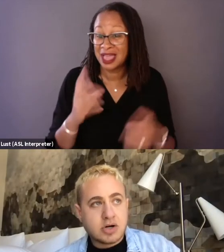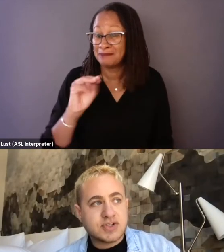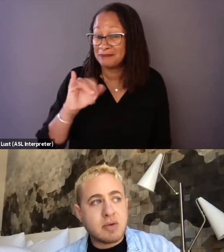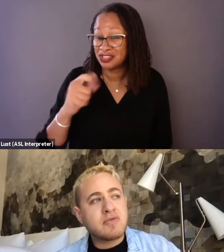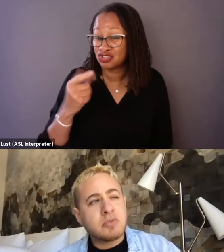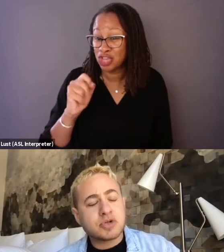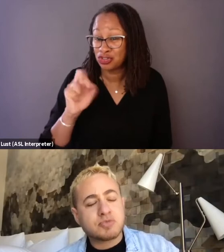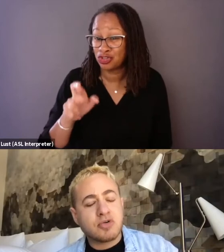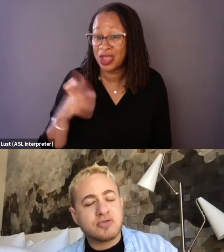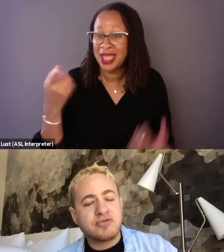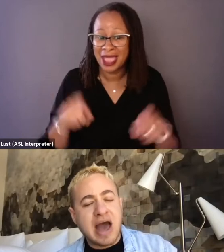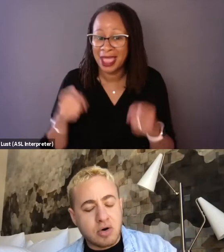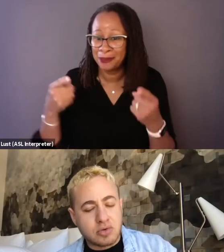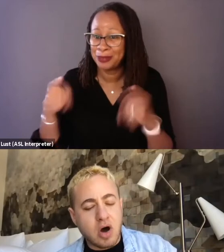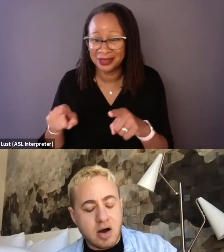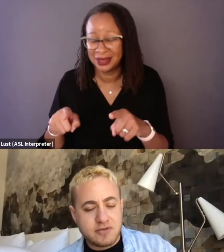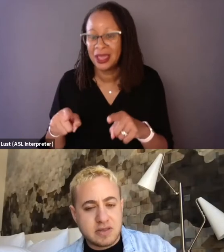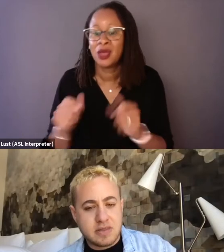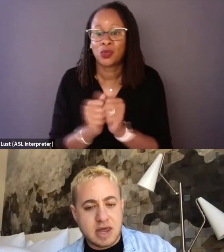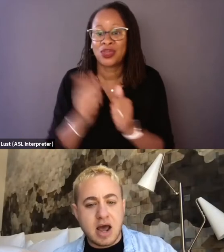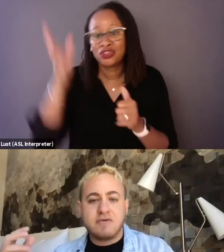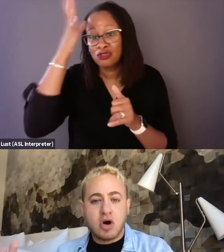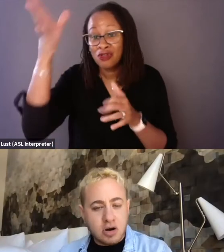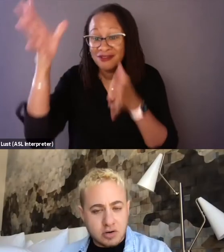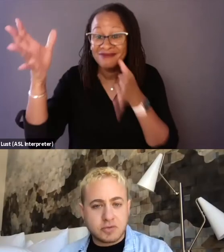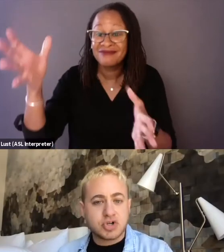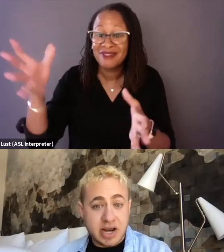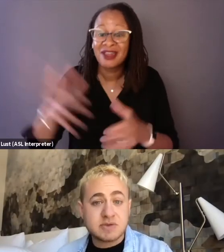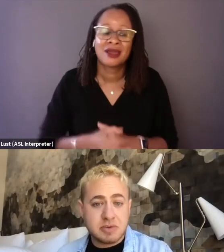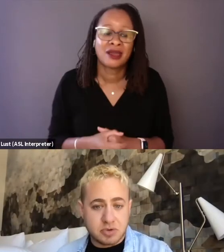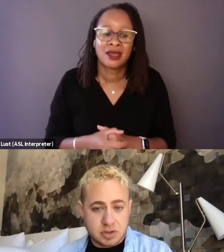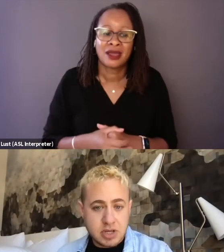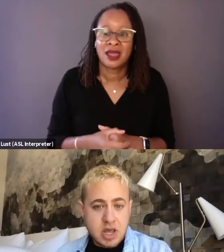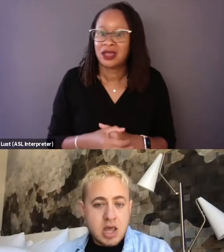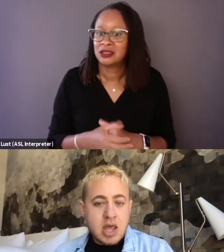are some of the most profound often that I've heard from trans people.